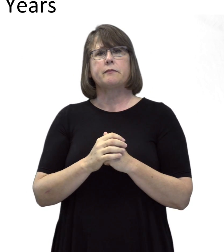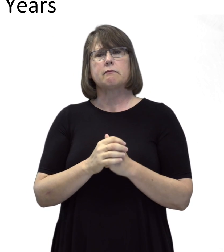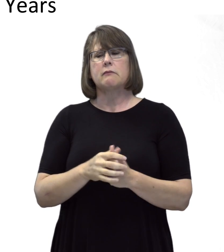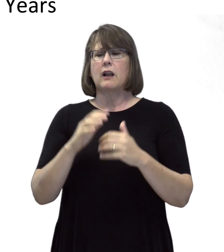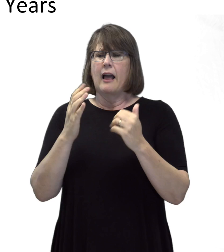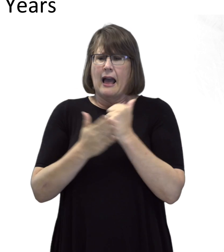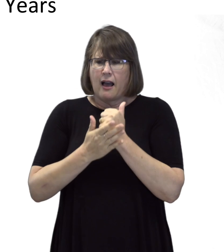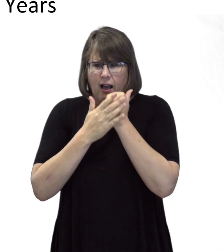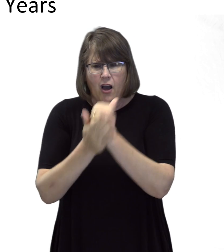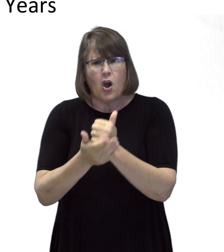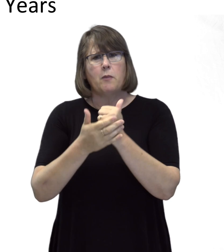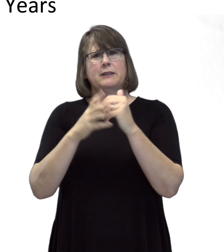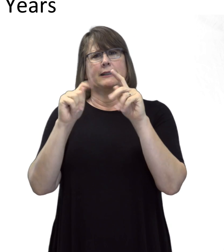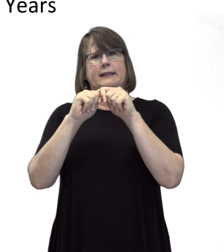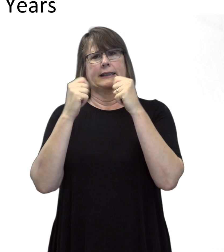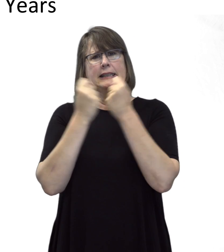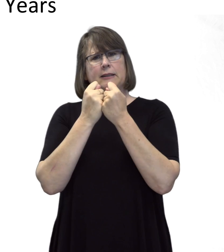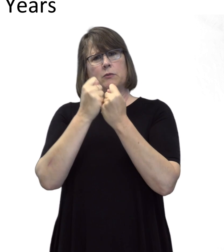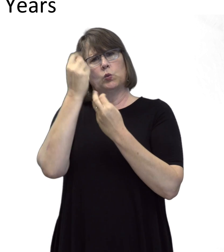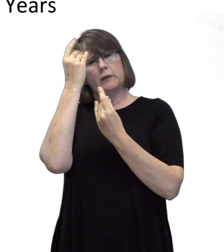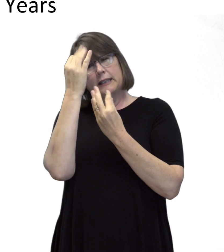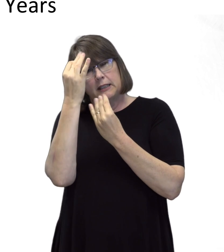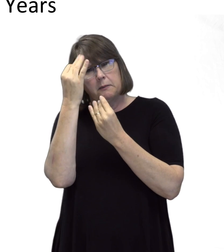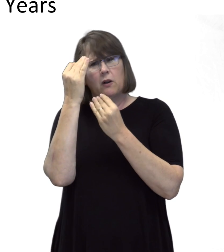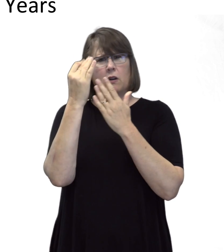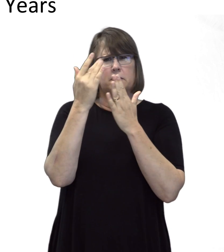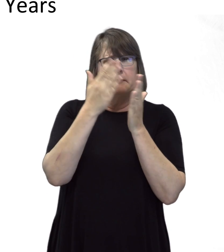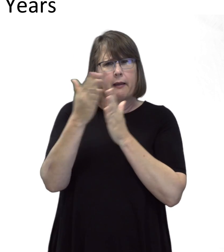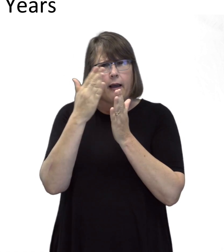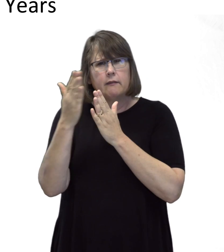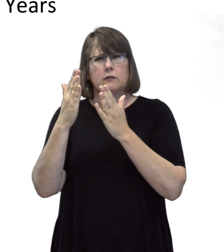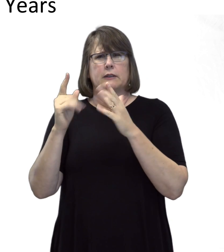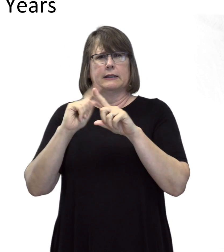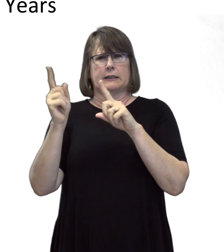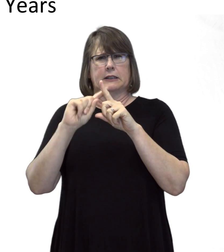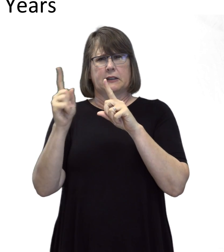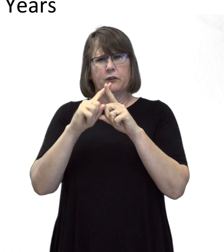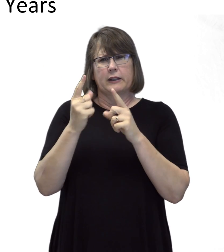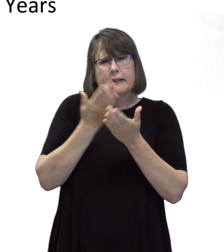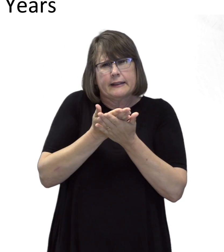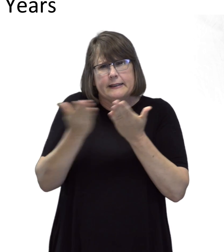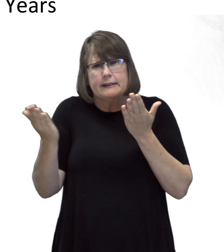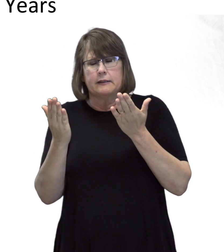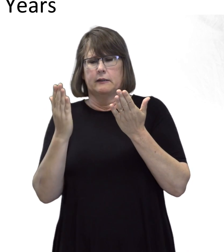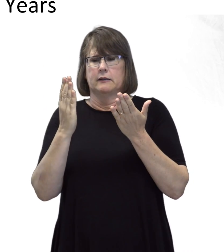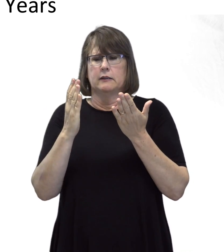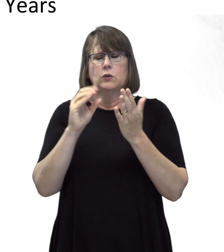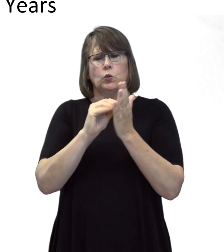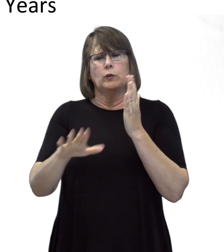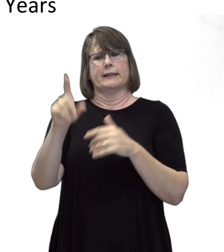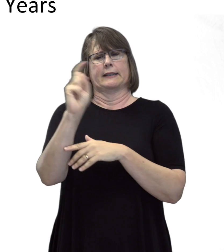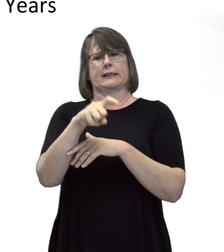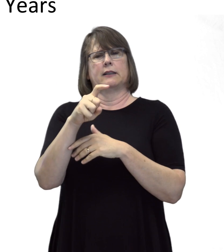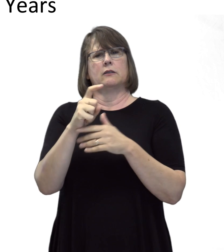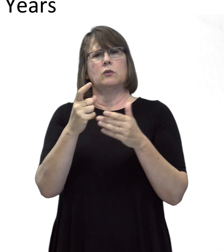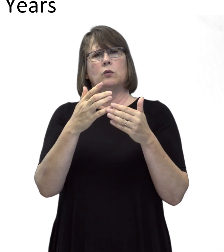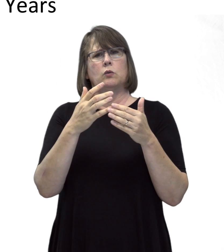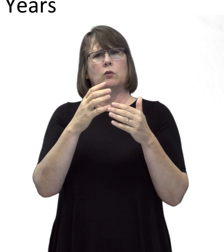It helps teams to think about different items that students need to know to prepare